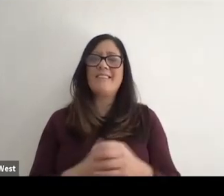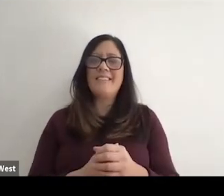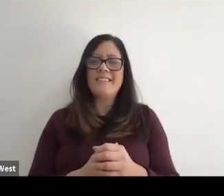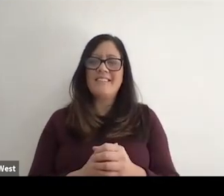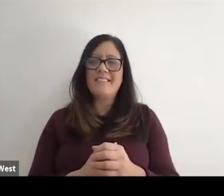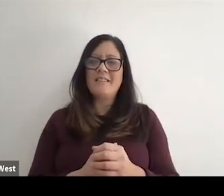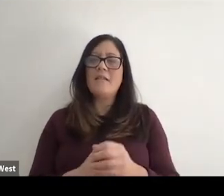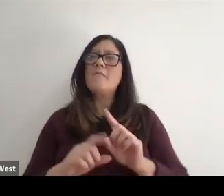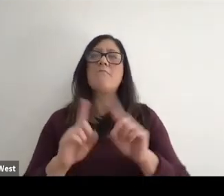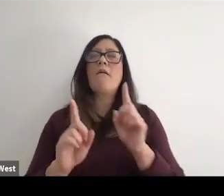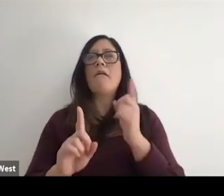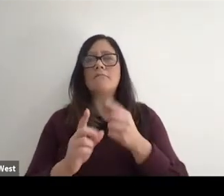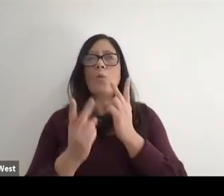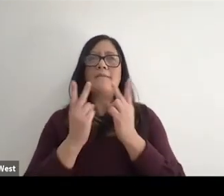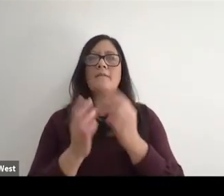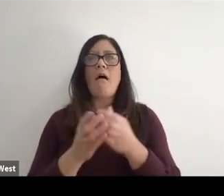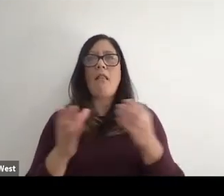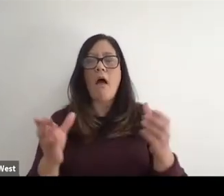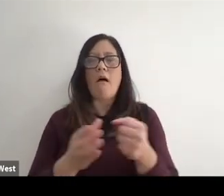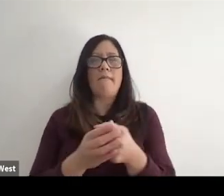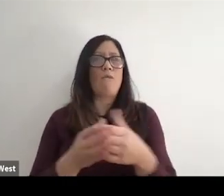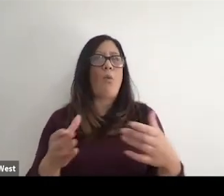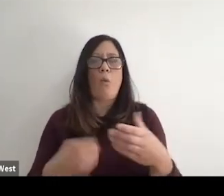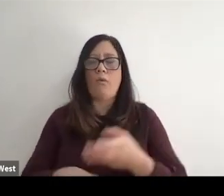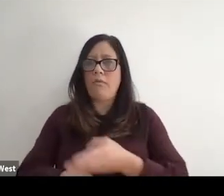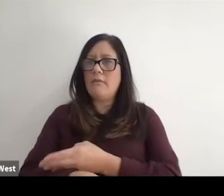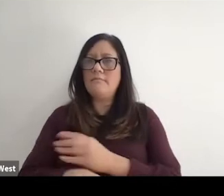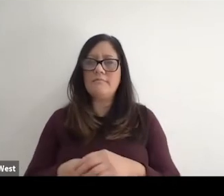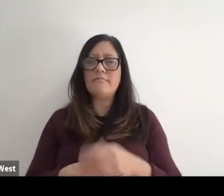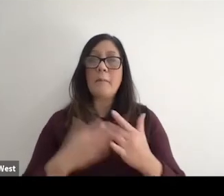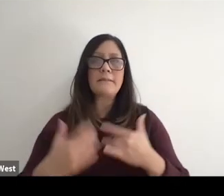tremendous growth and and I'm excited to see. Kind of where. Where we do end up.